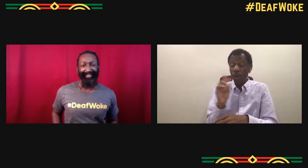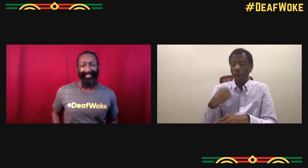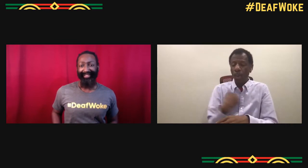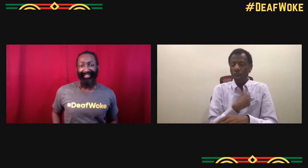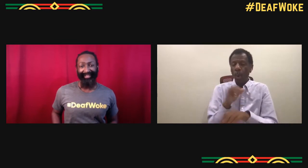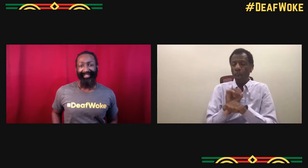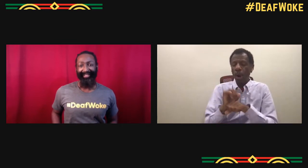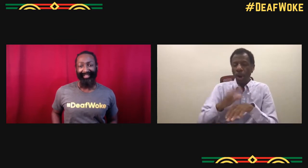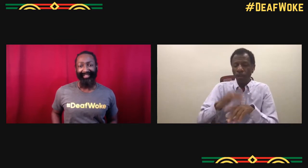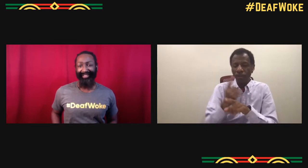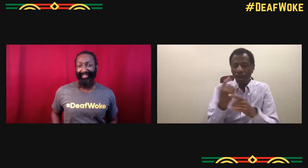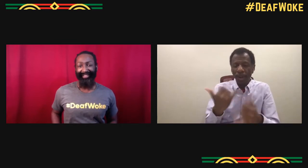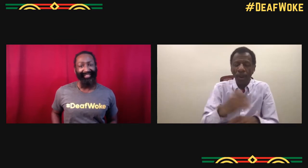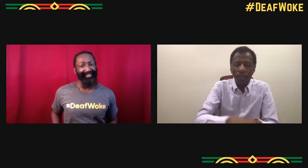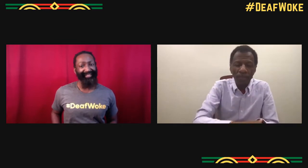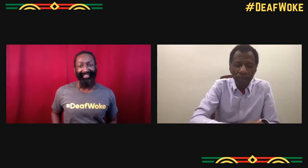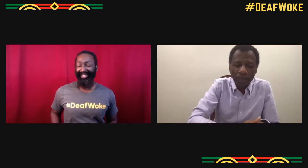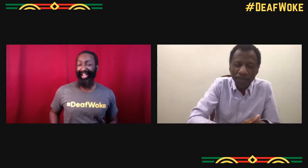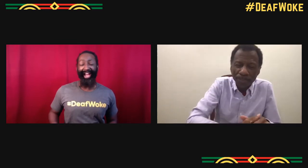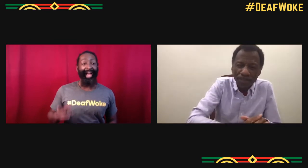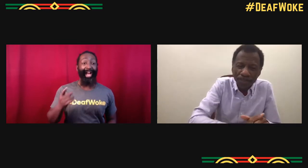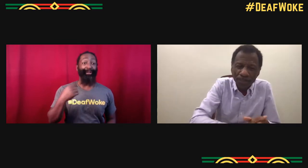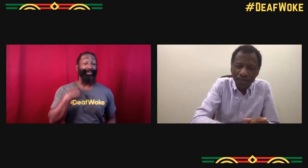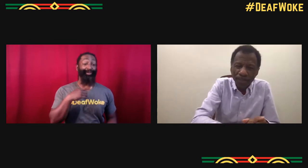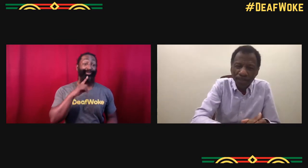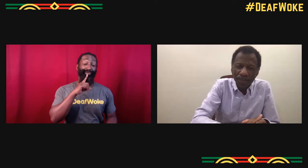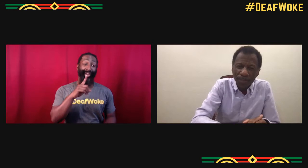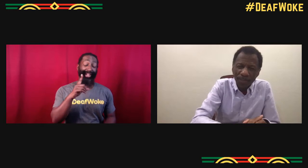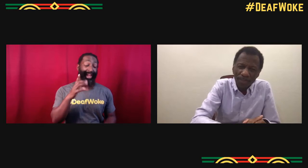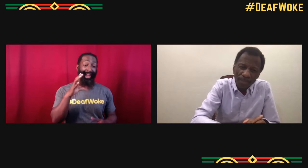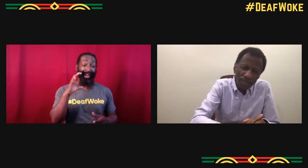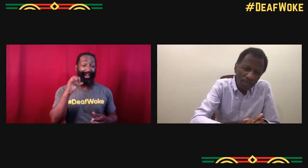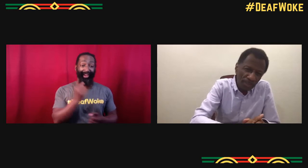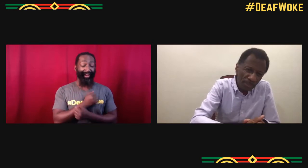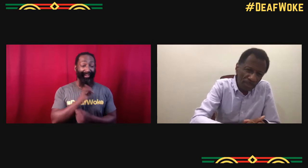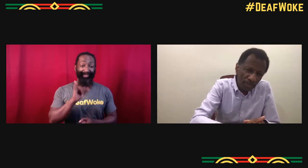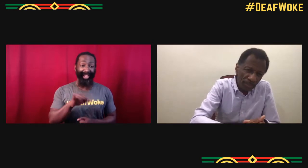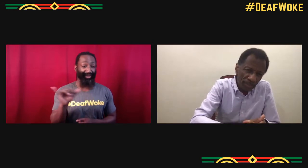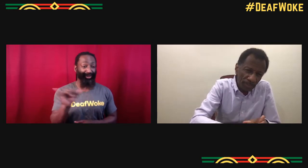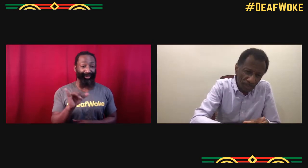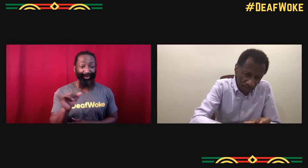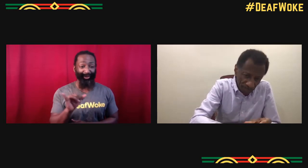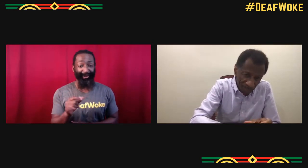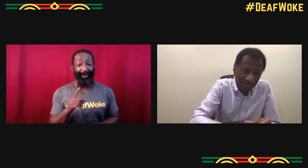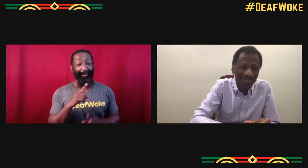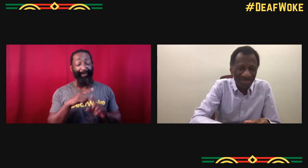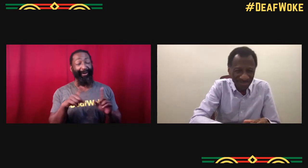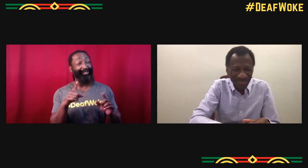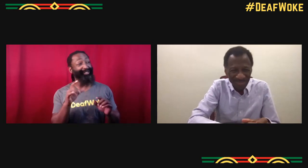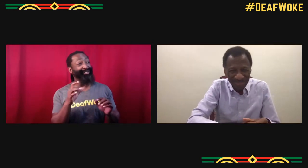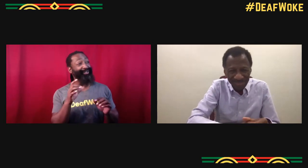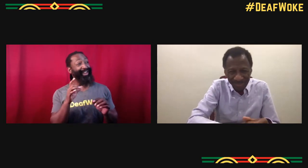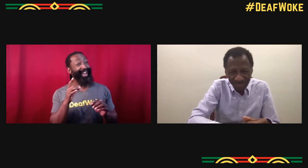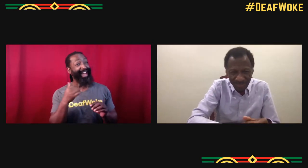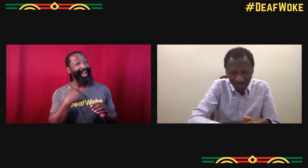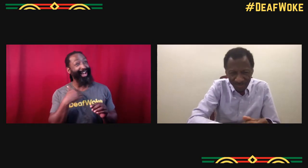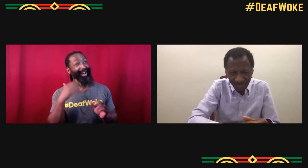like any streaming company and that's something I'm working on right now. I love that, I love that.